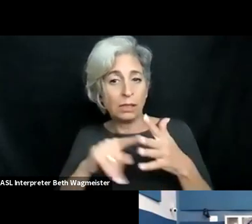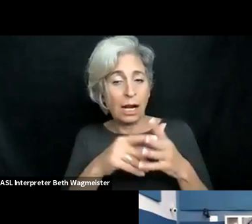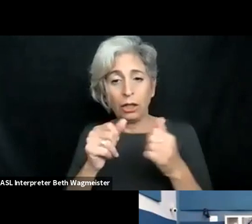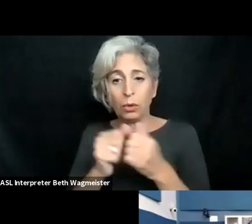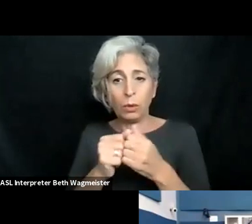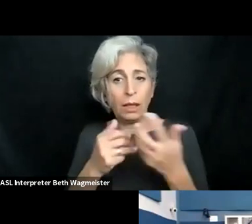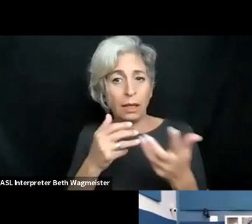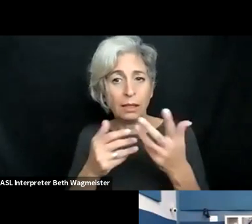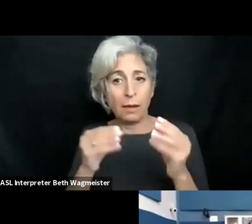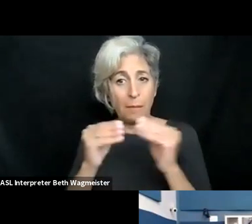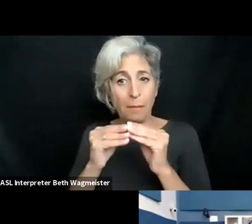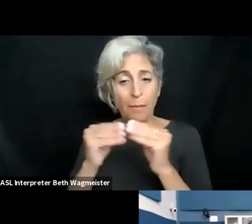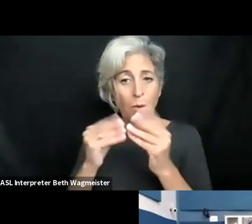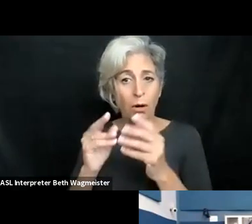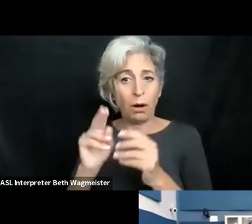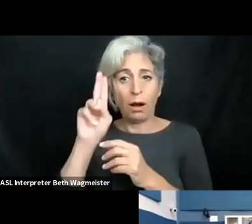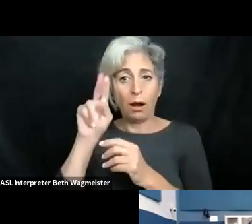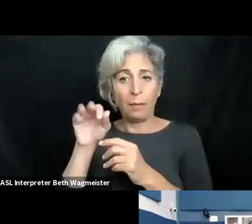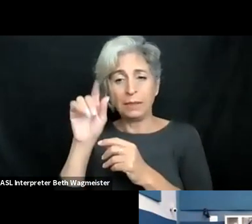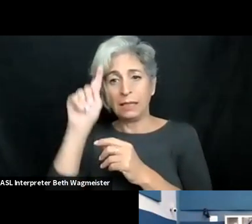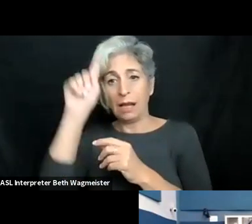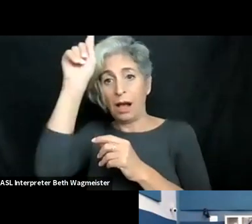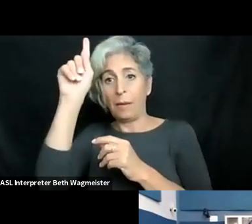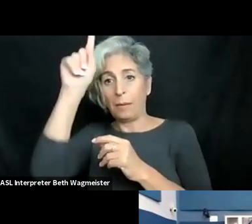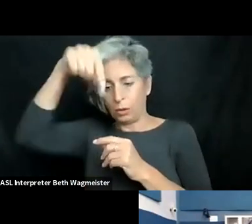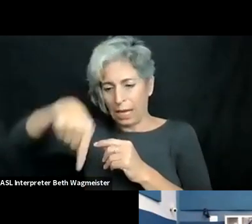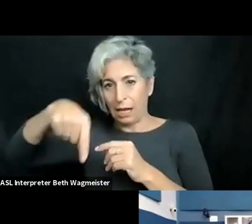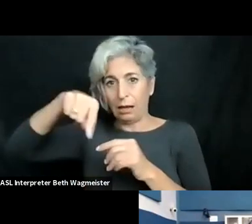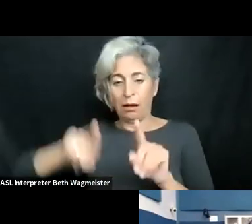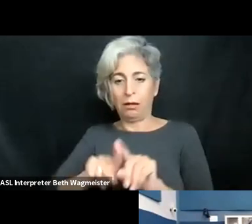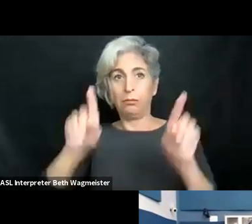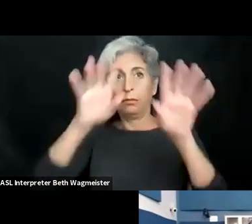take into account and Kyle F. we